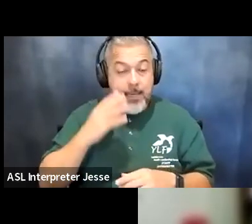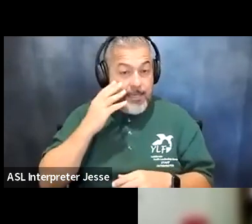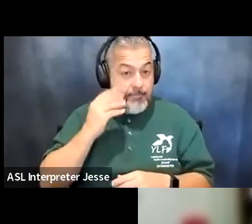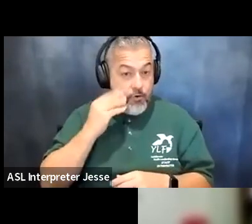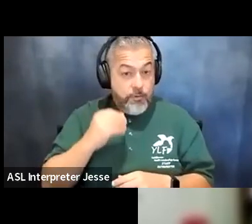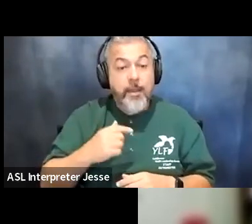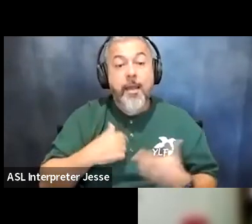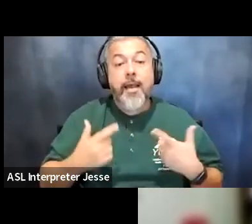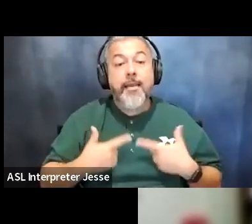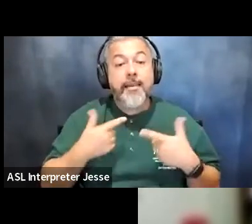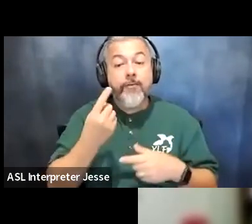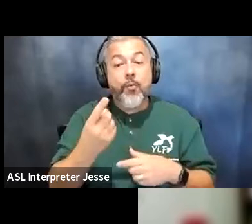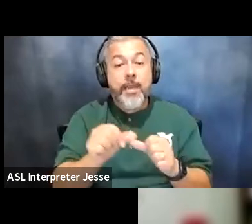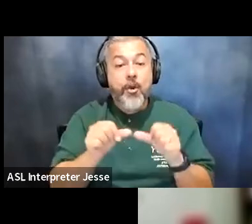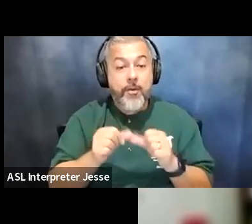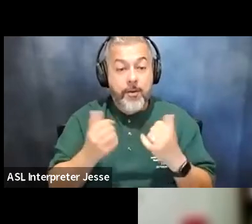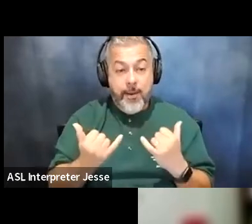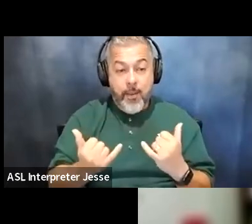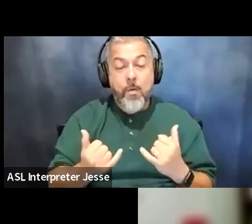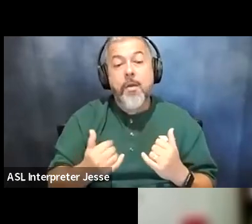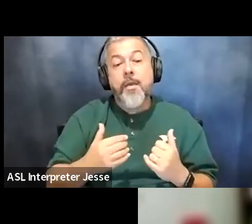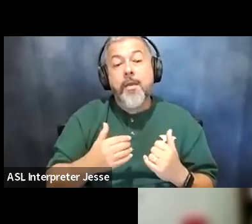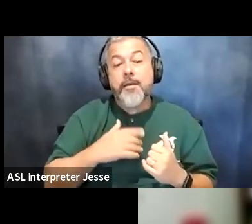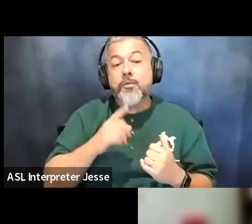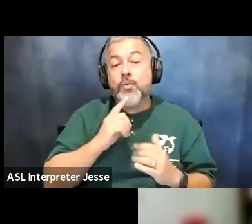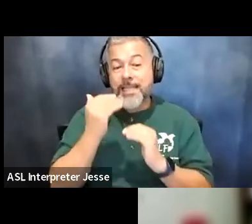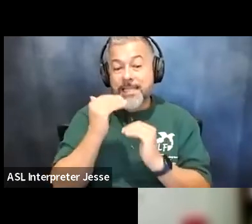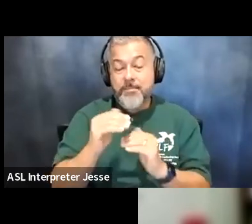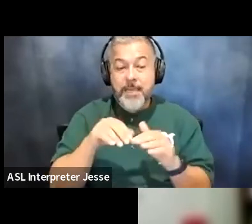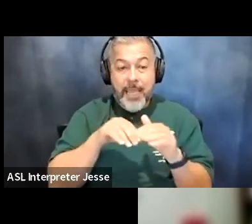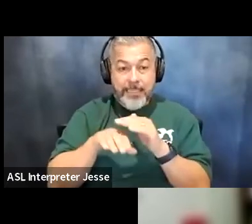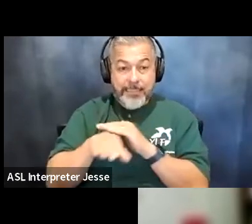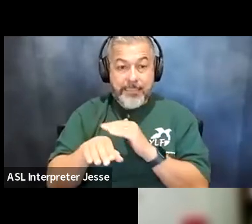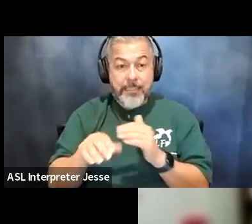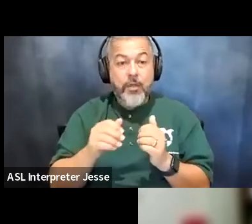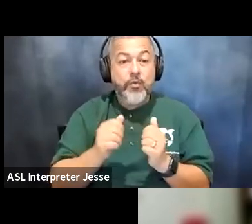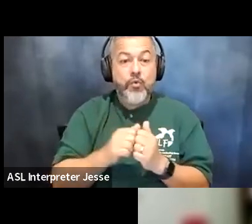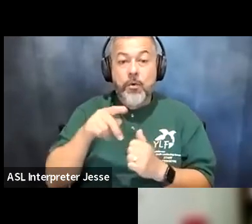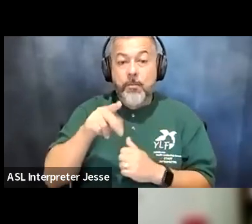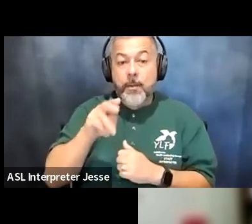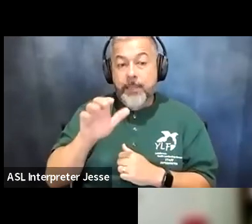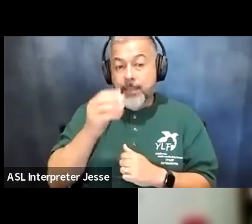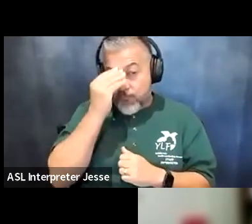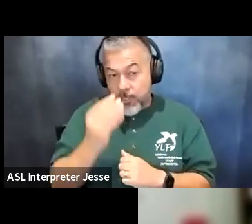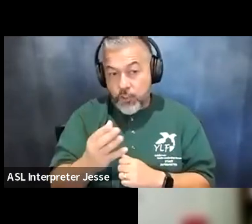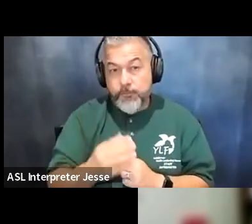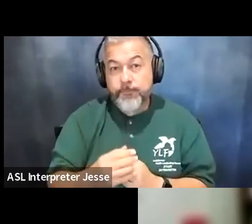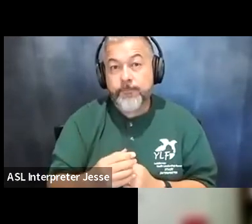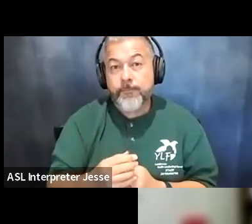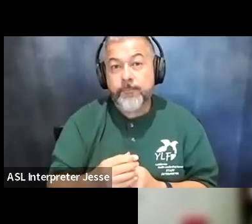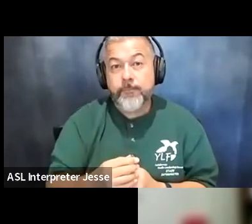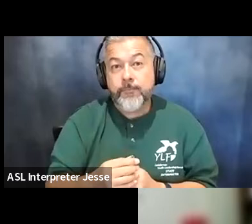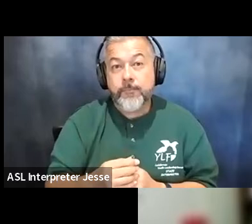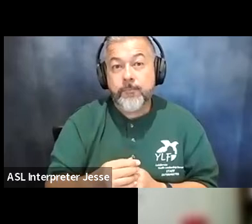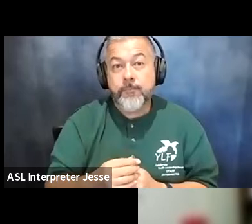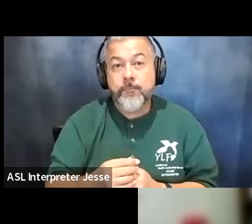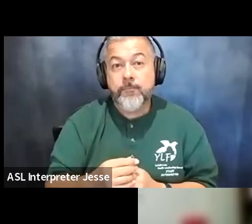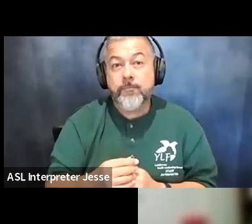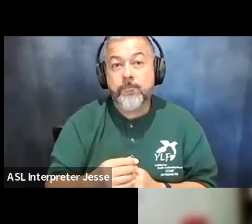live in an area right now that has really limited access to public information and